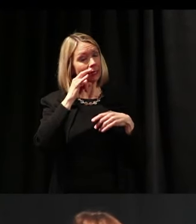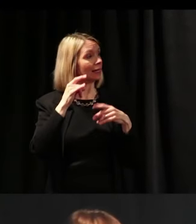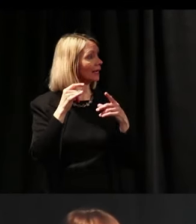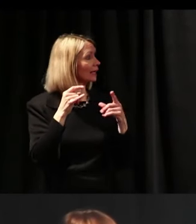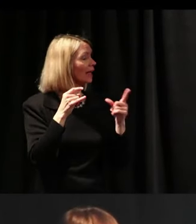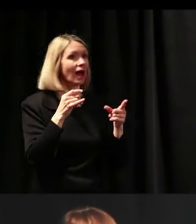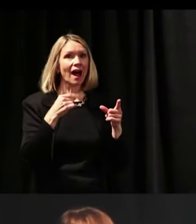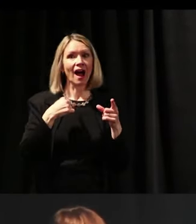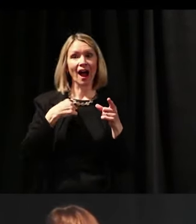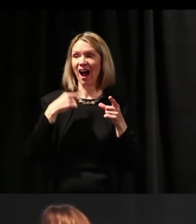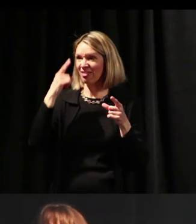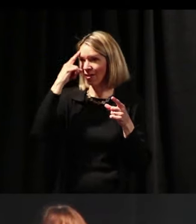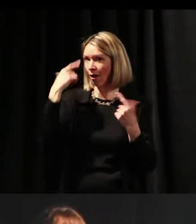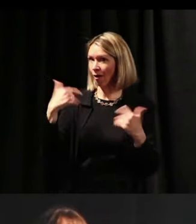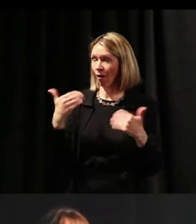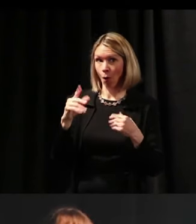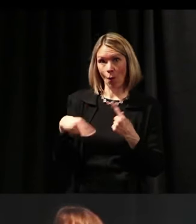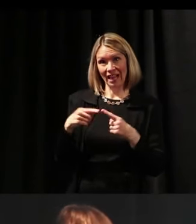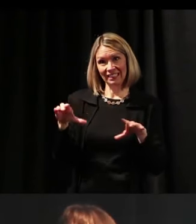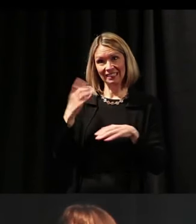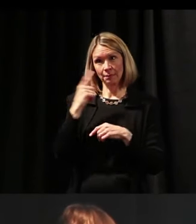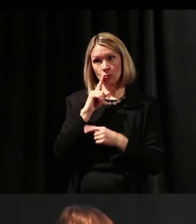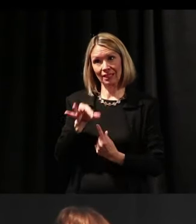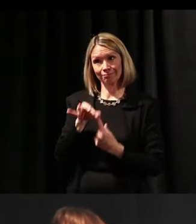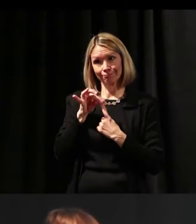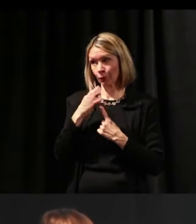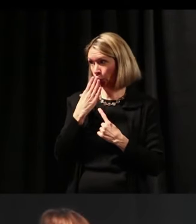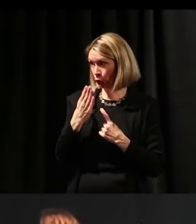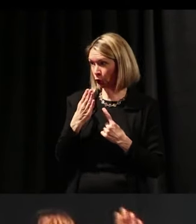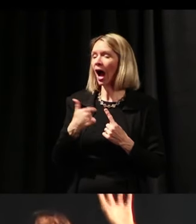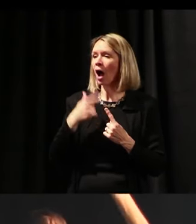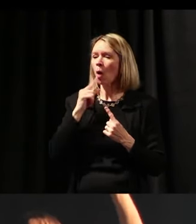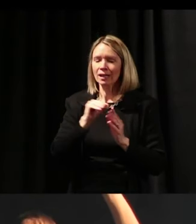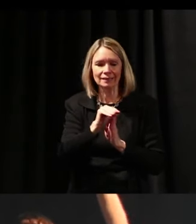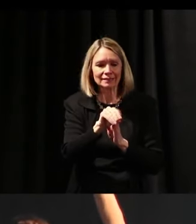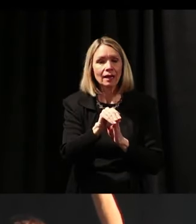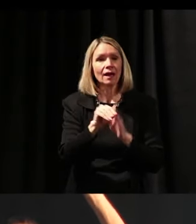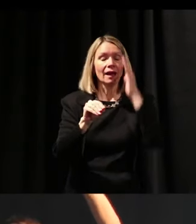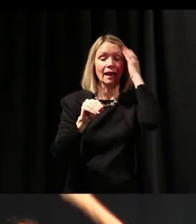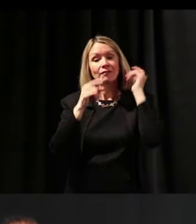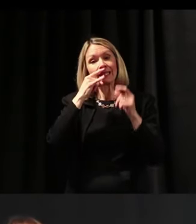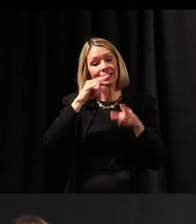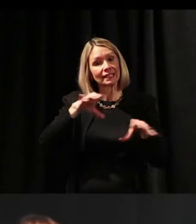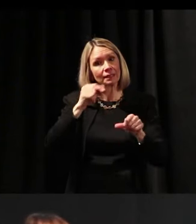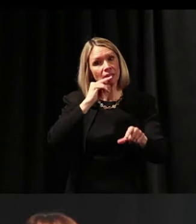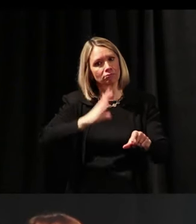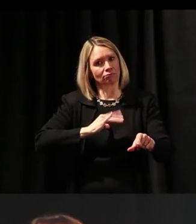when did I do something that was especially good? I want a picture of it, I want it on the cube Hanging from the ceiling.